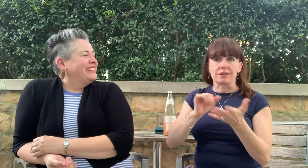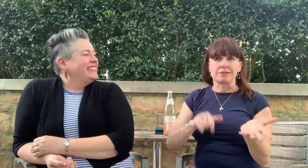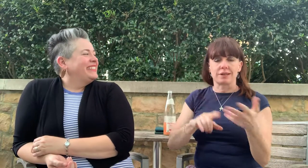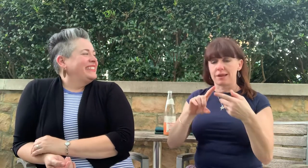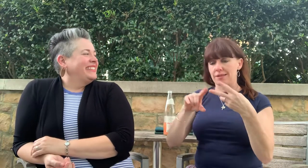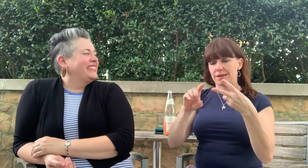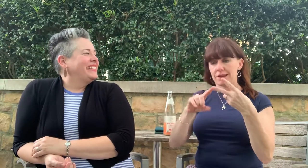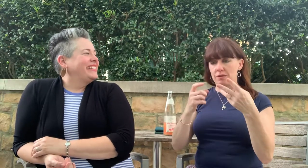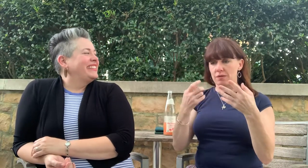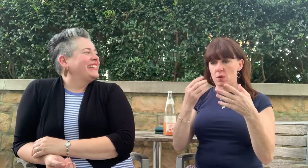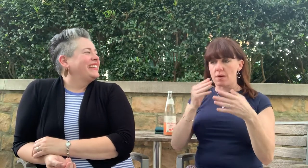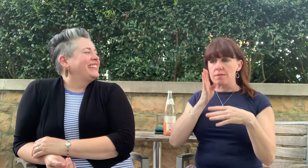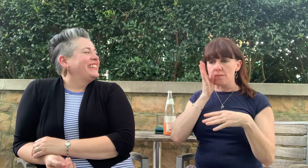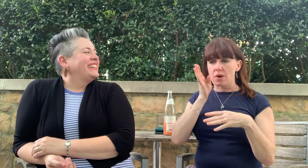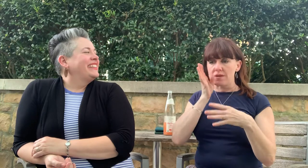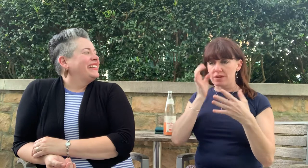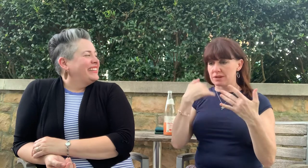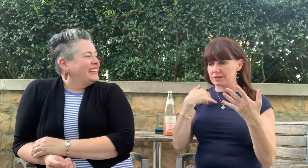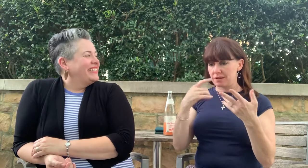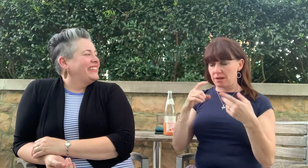The cookies, the breakfast,